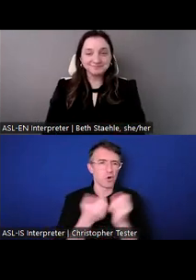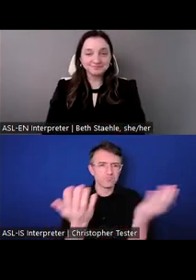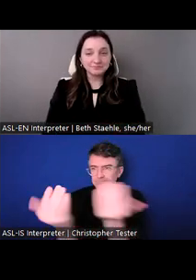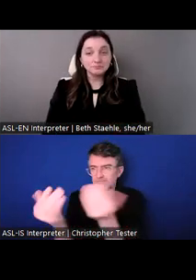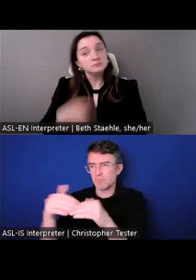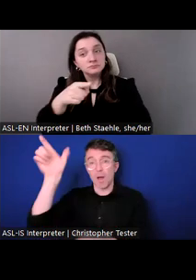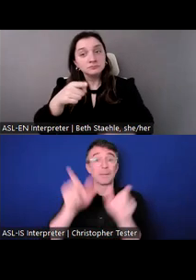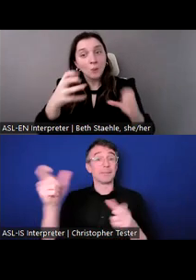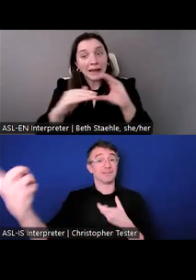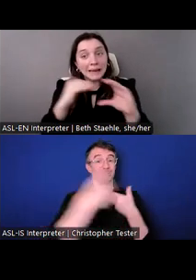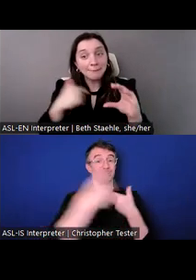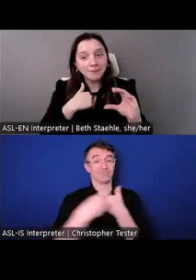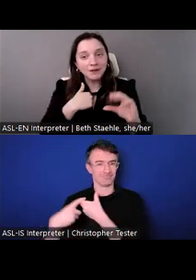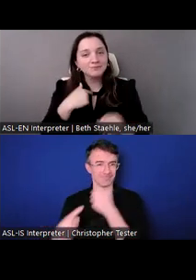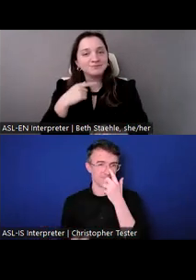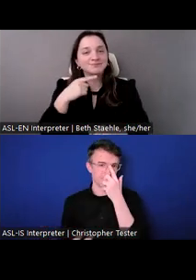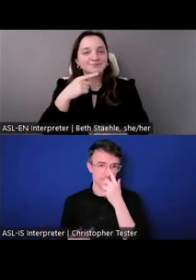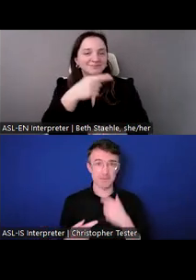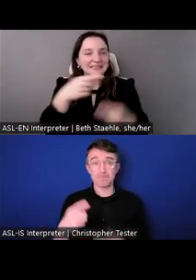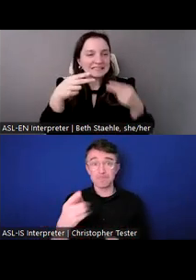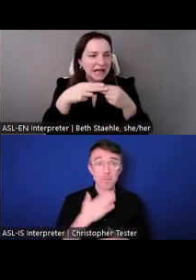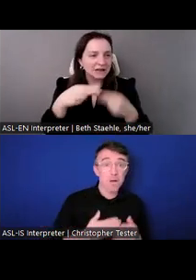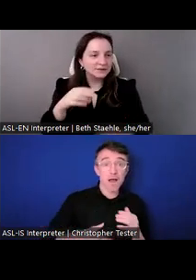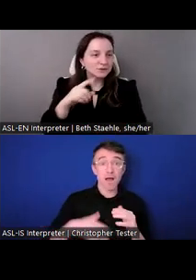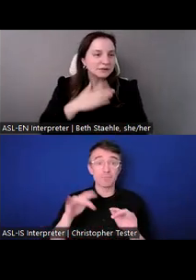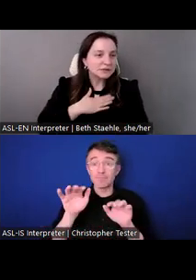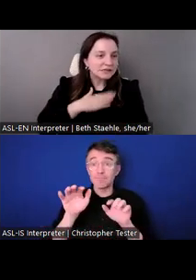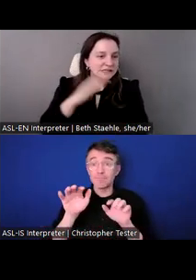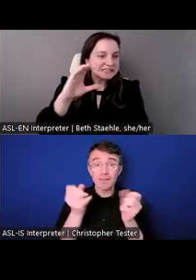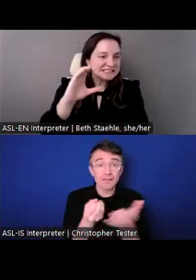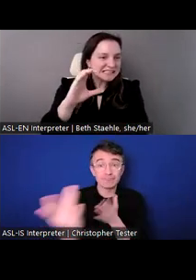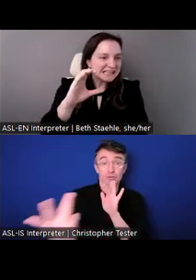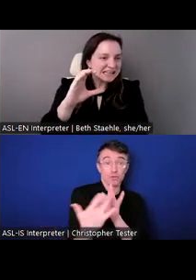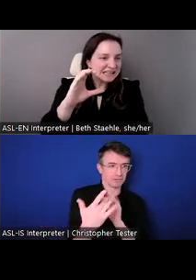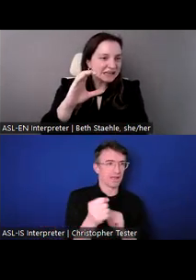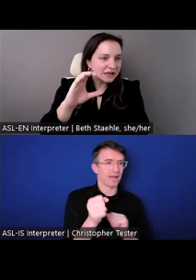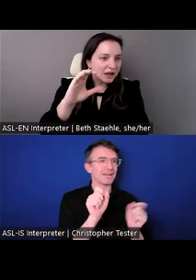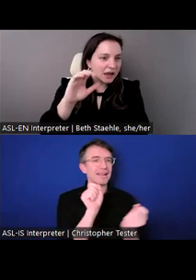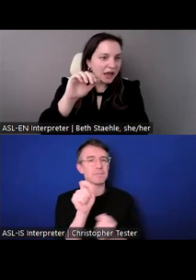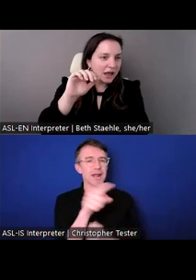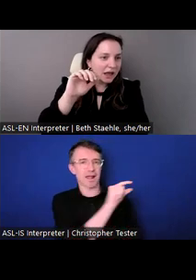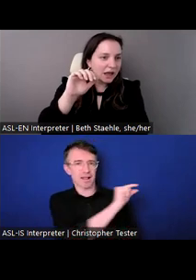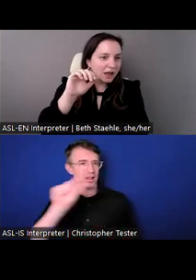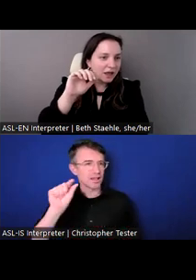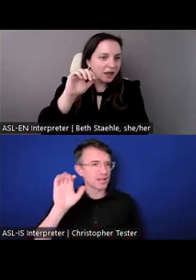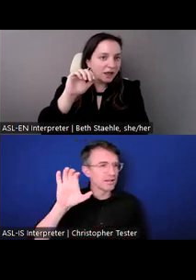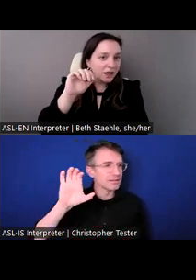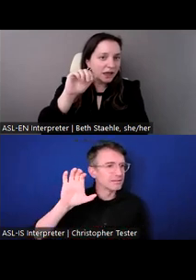My e mail address is my first initial, "c" last name.